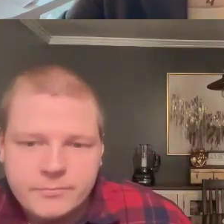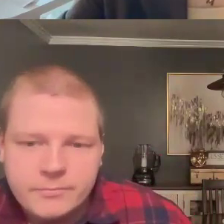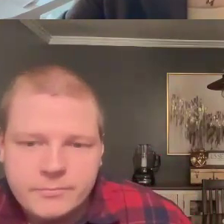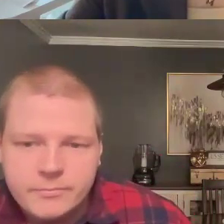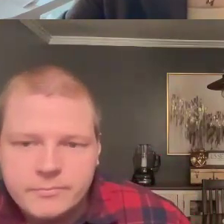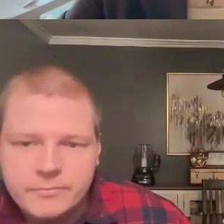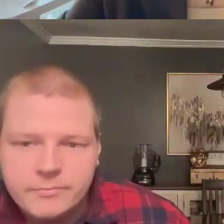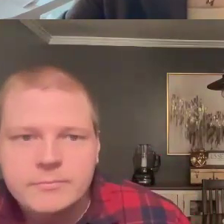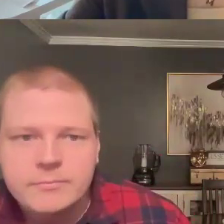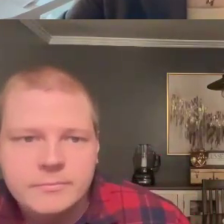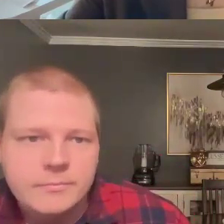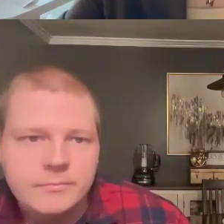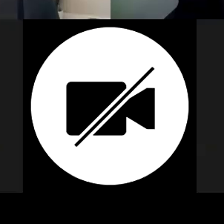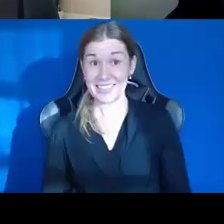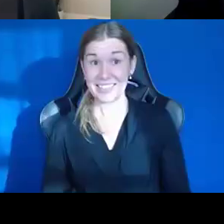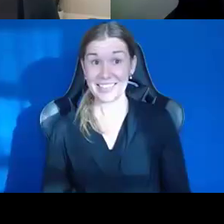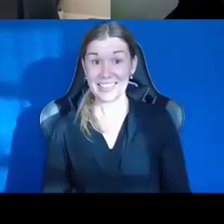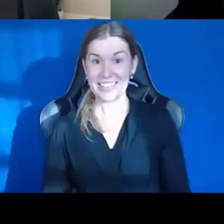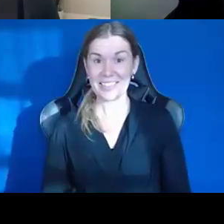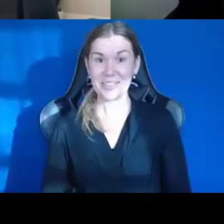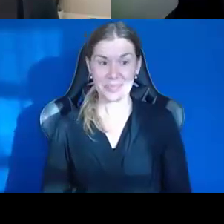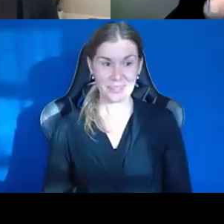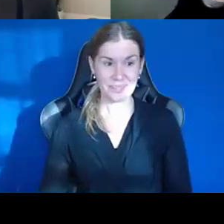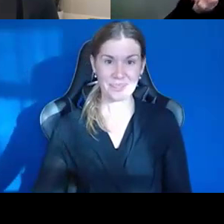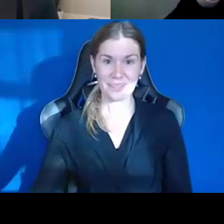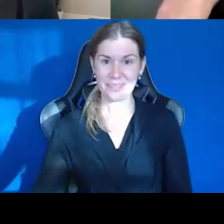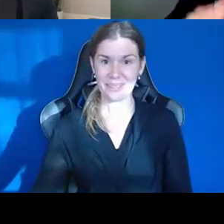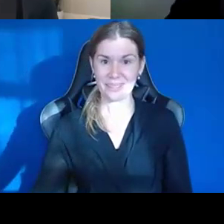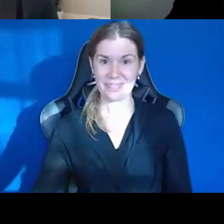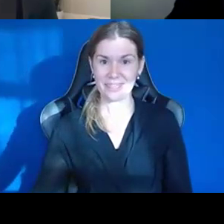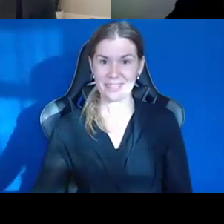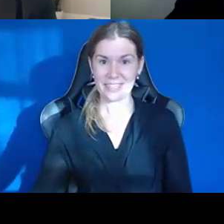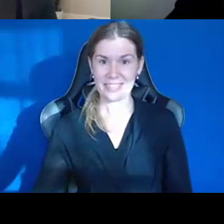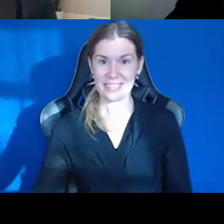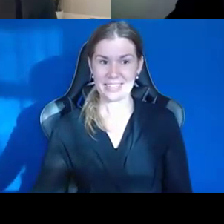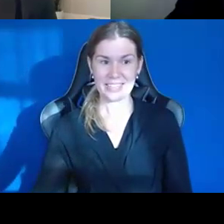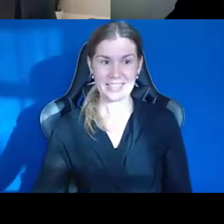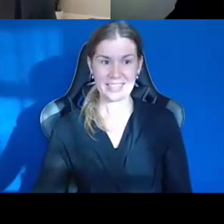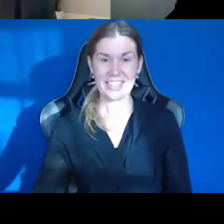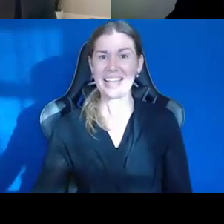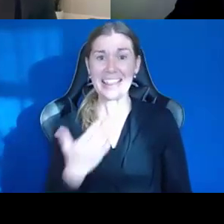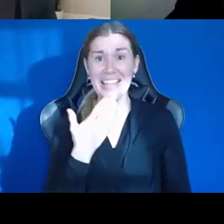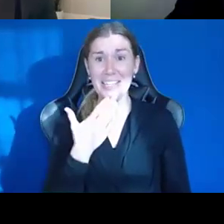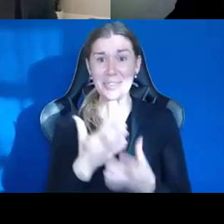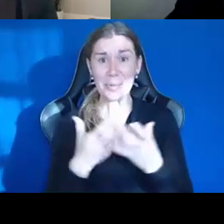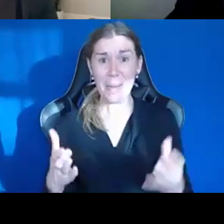Okay. Thank you for so much, just, expertise and knowledge and sharing your journey.